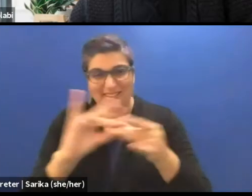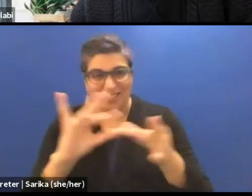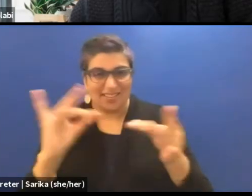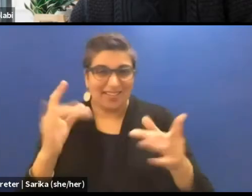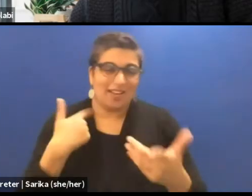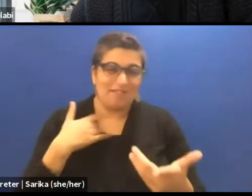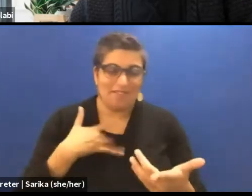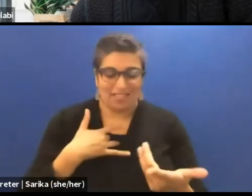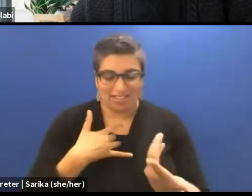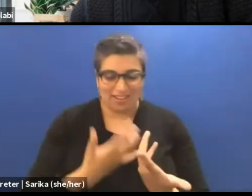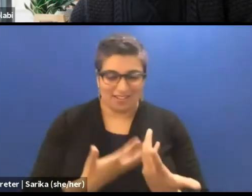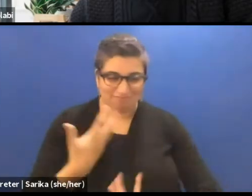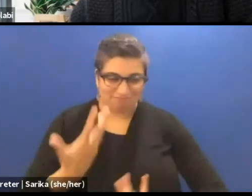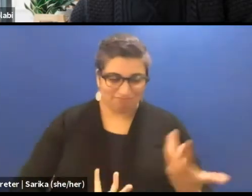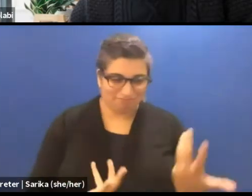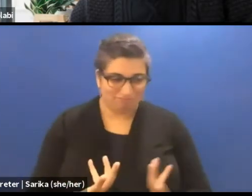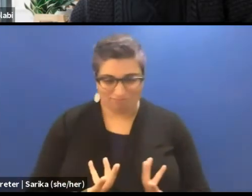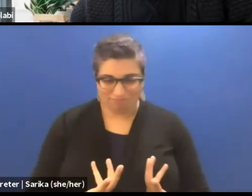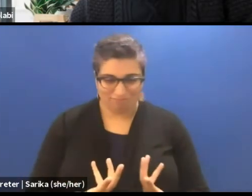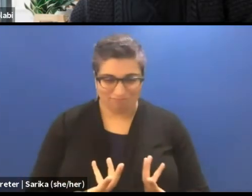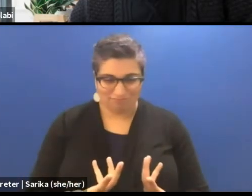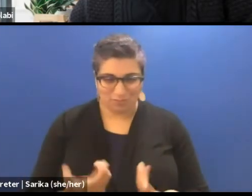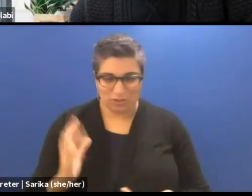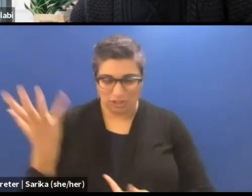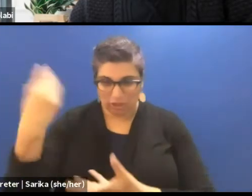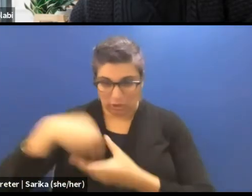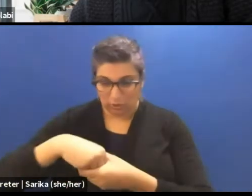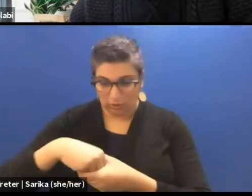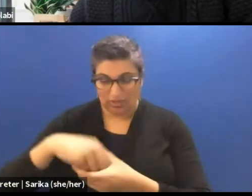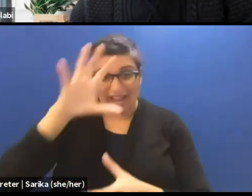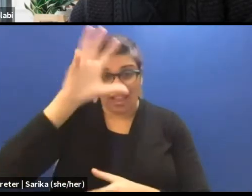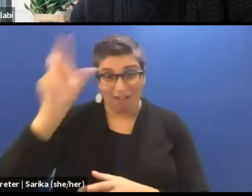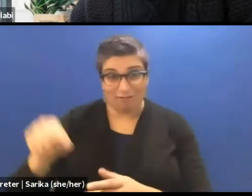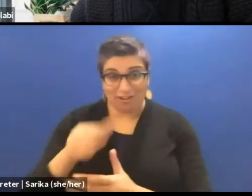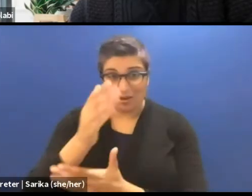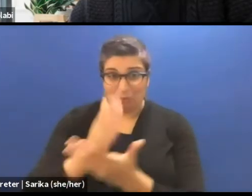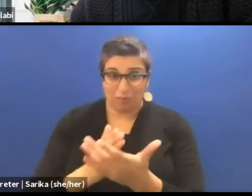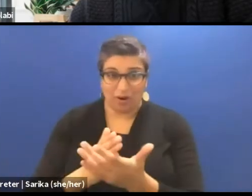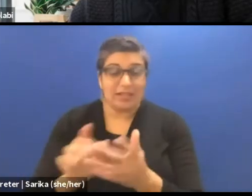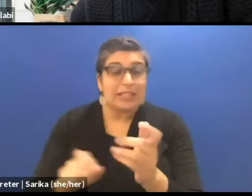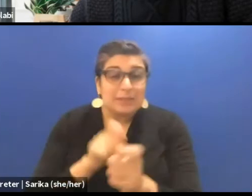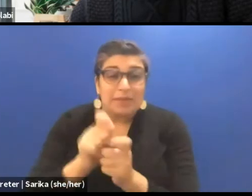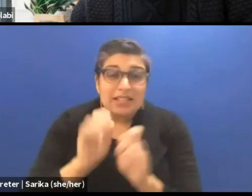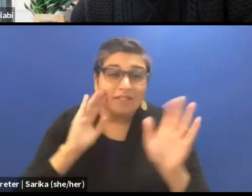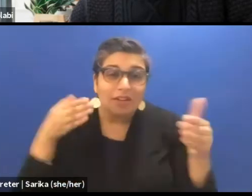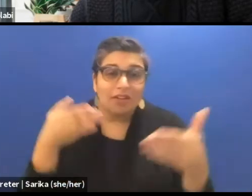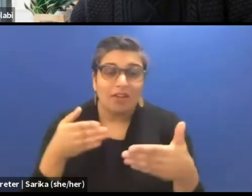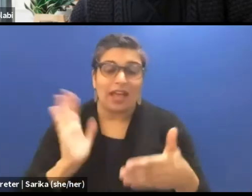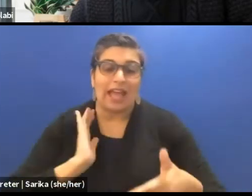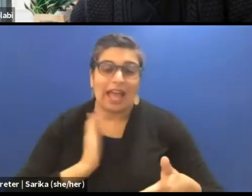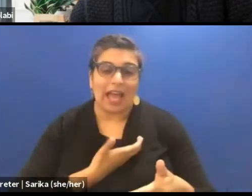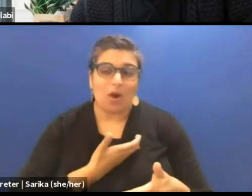I'm think we should have a segment, an African segment which is specifically dedicated to our work.